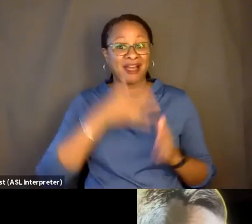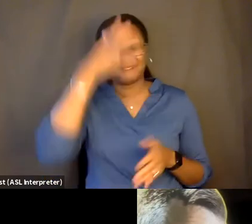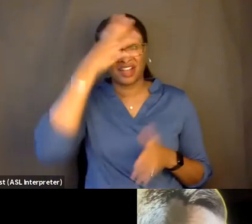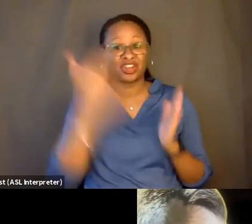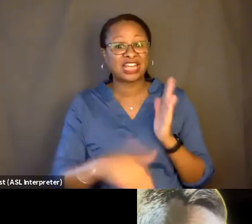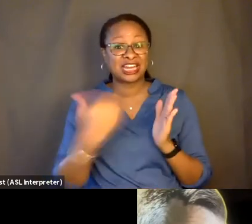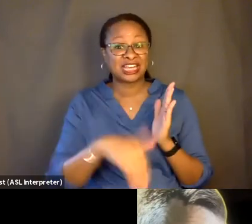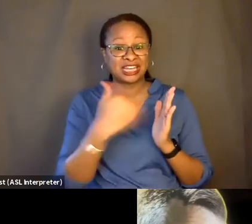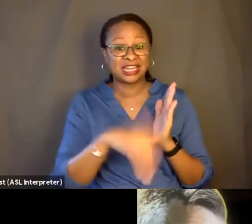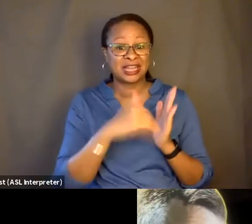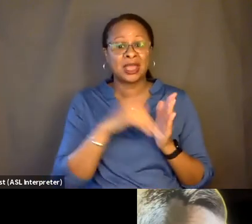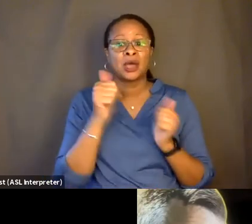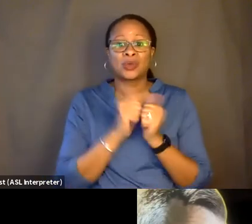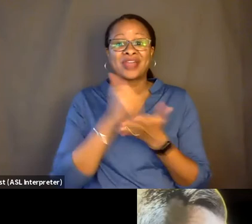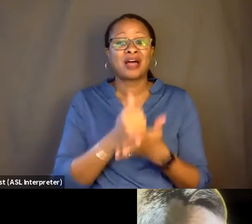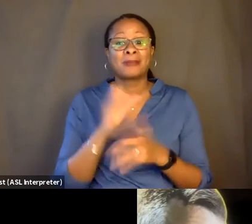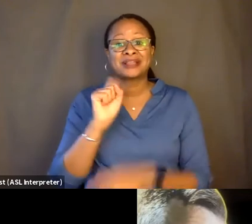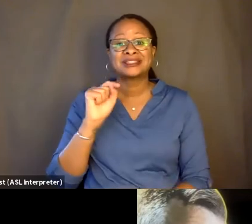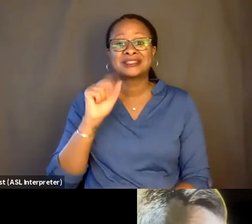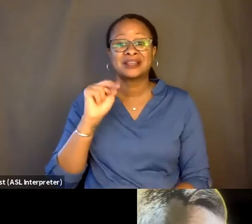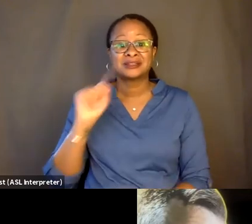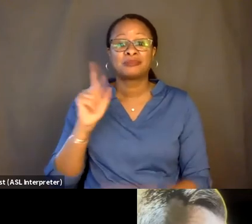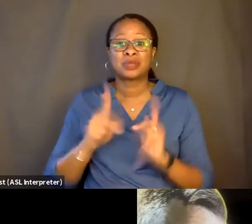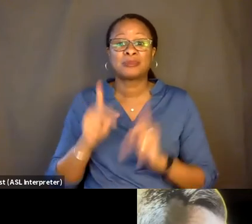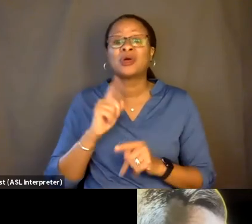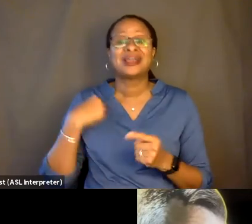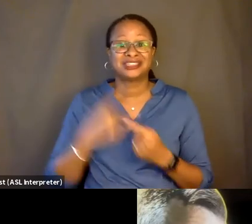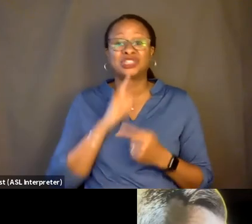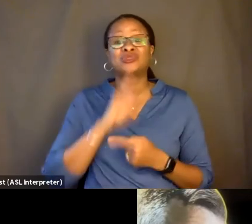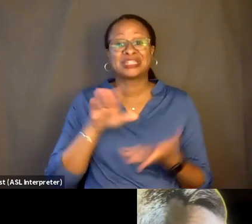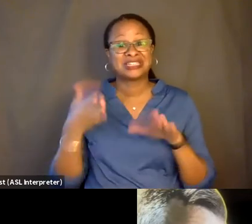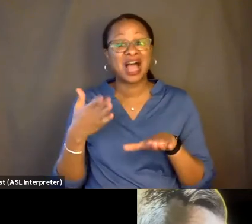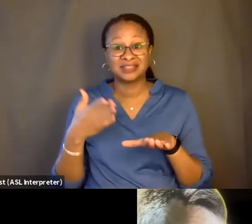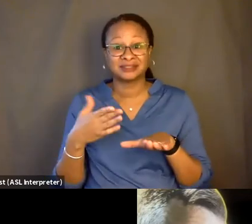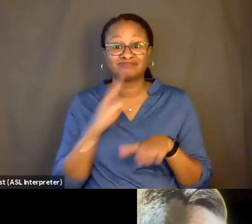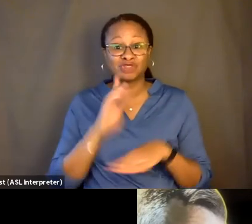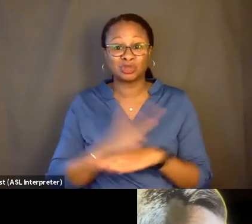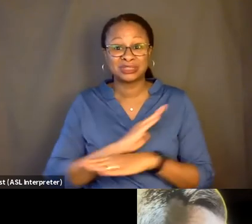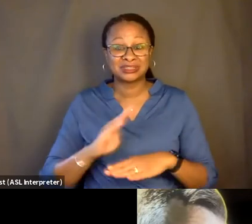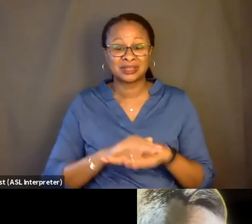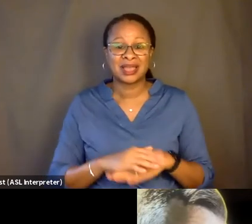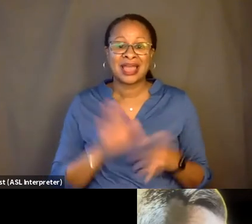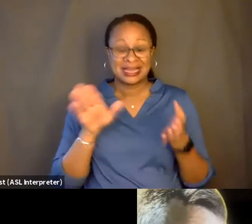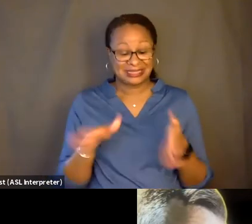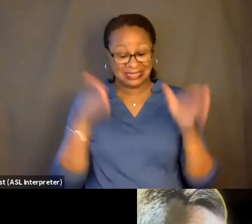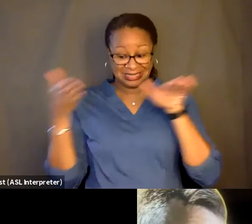with the help of stunt people, until he really dies for real. So death was supposed to be the end of this film.